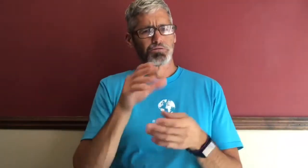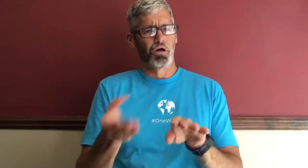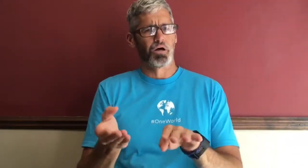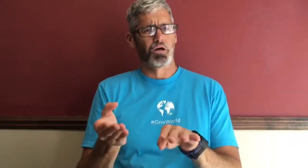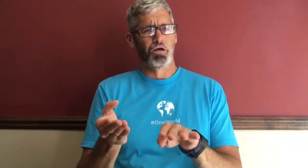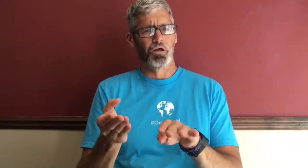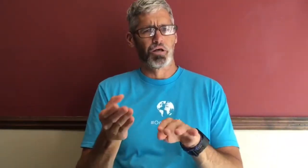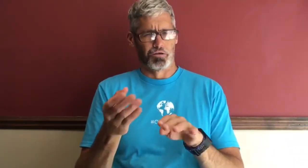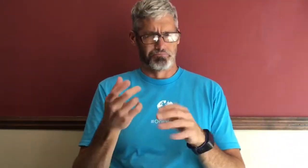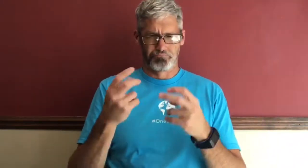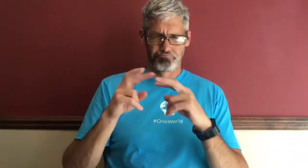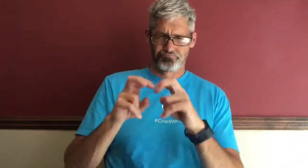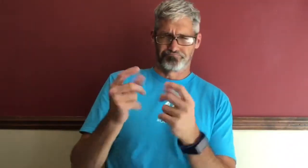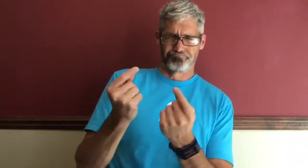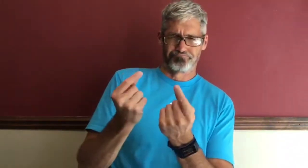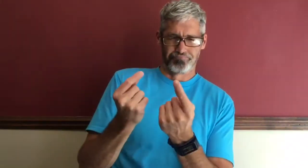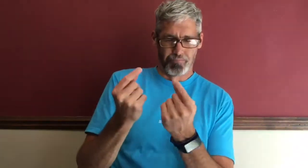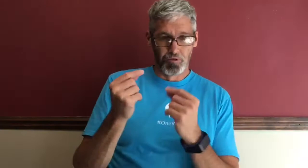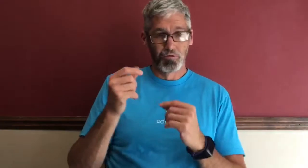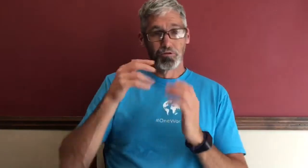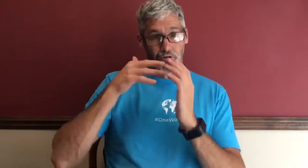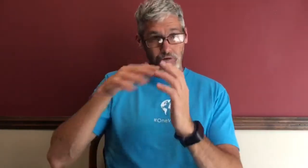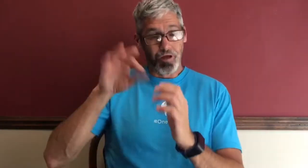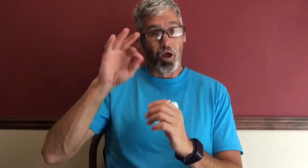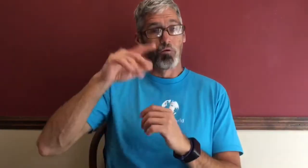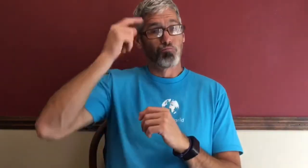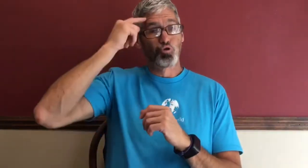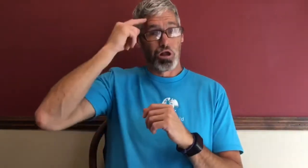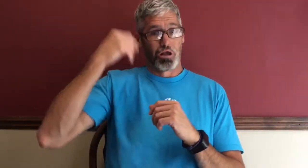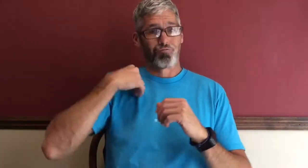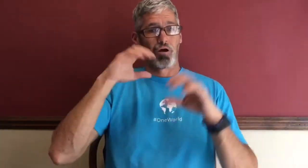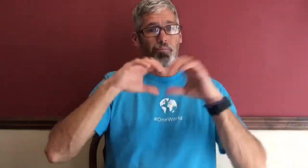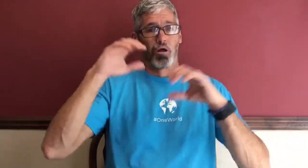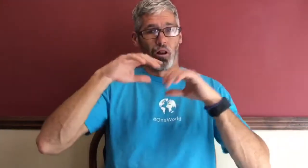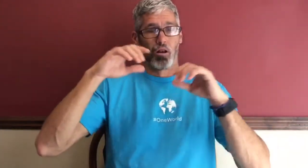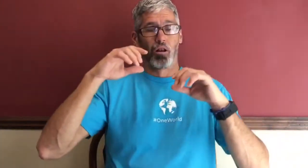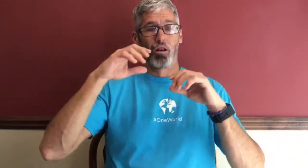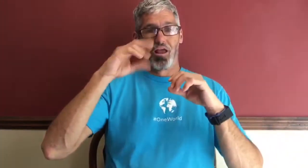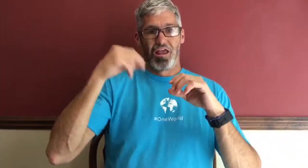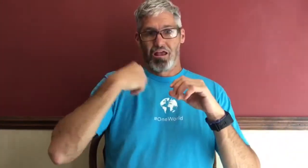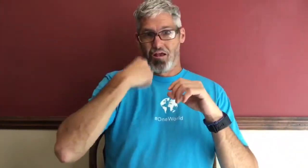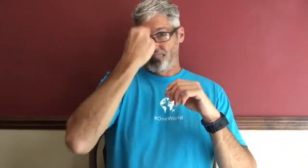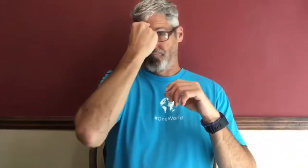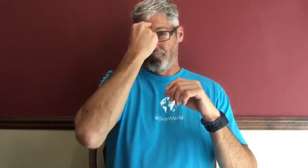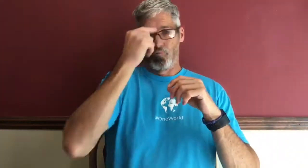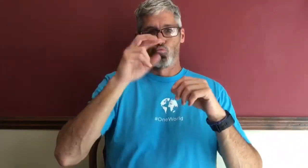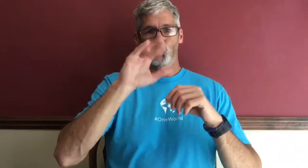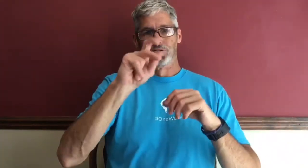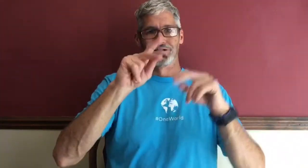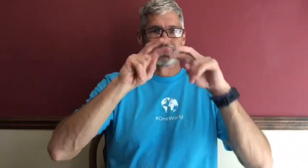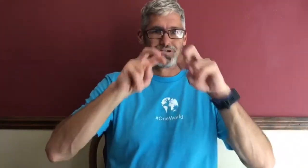don't die so he looked at that and found that your brain has chemicals and it has